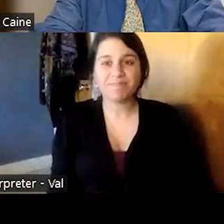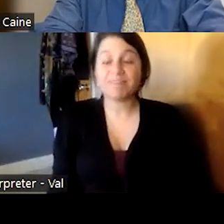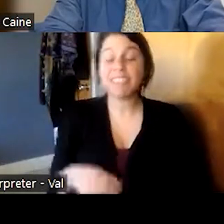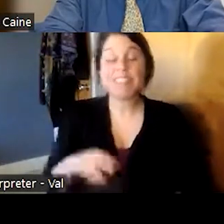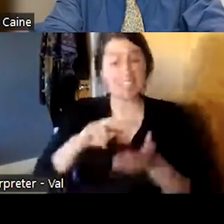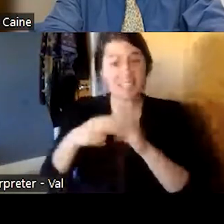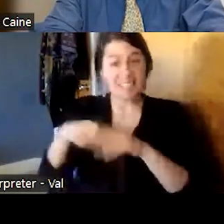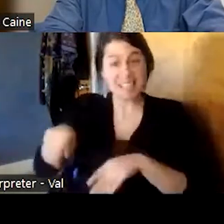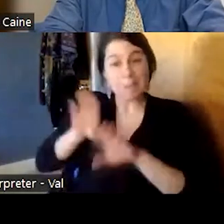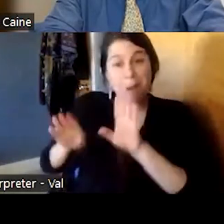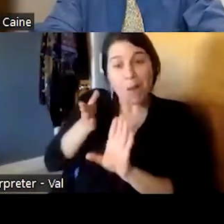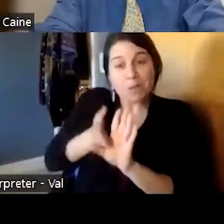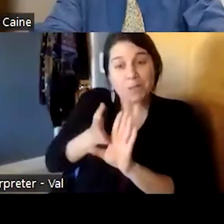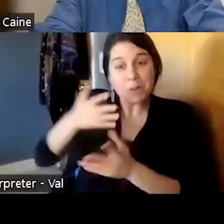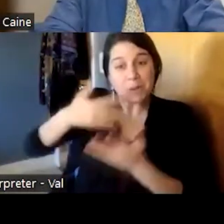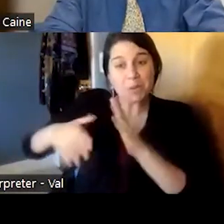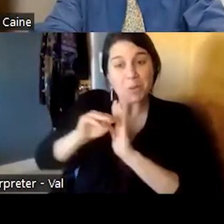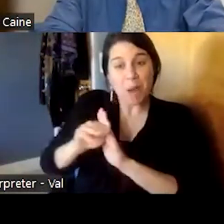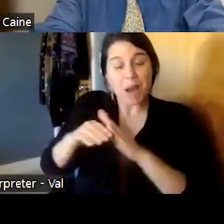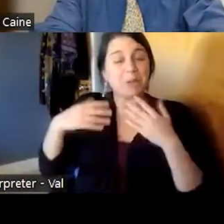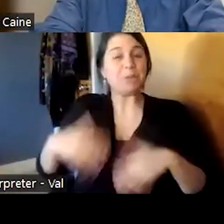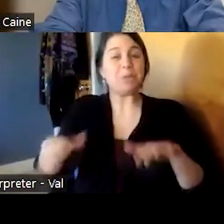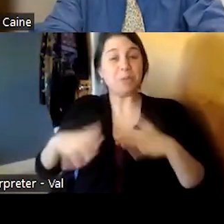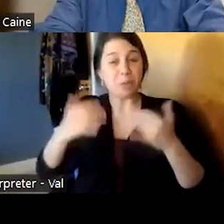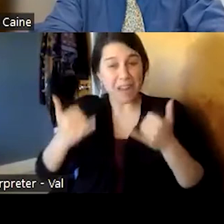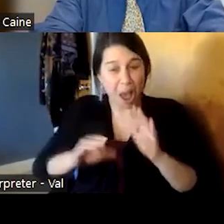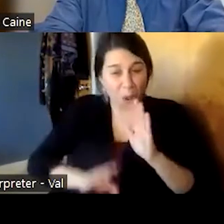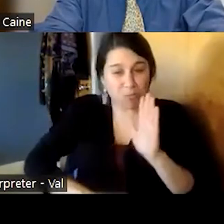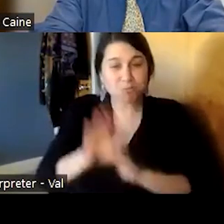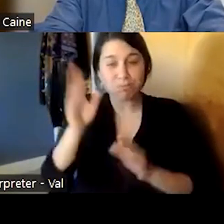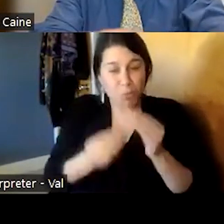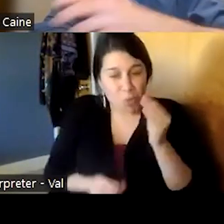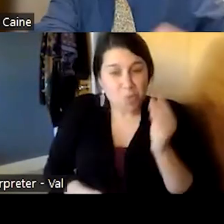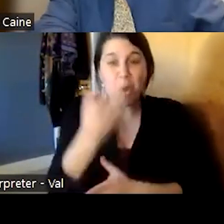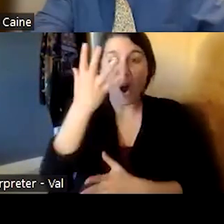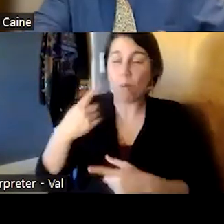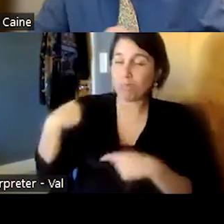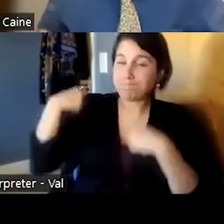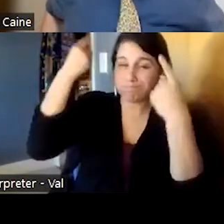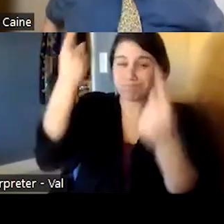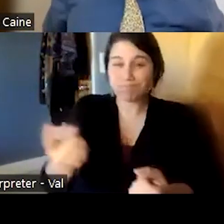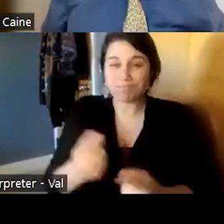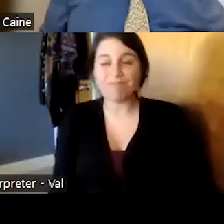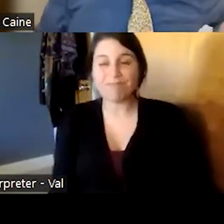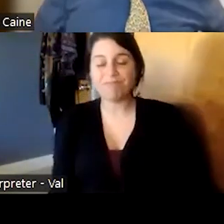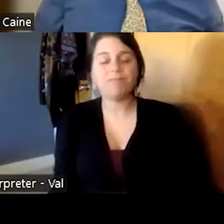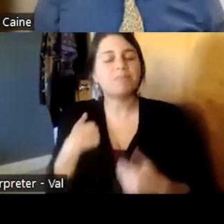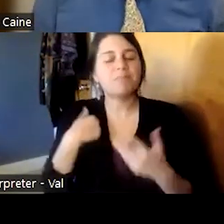model farther than it was even in its inception and i want to review a bit about you know sort of